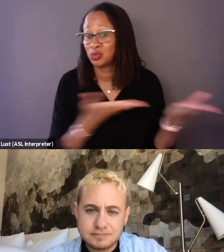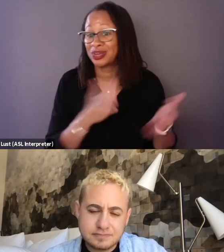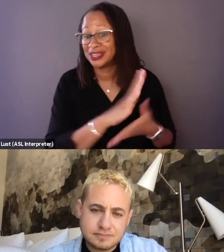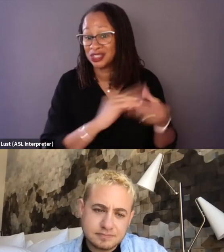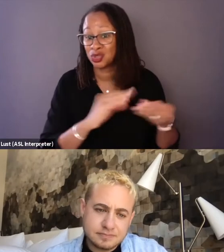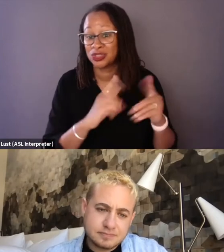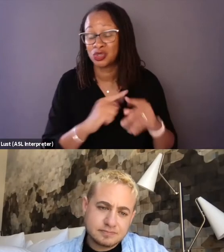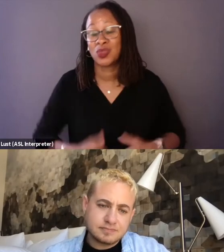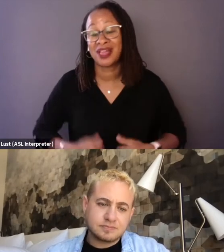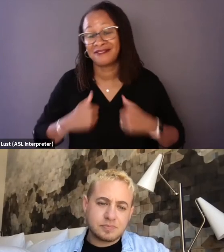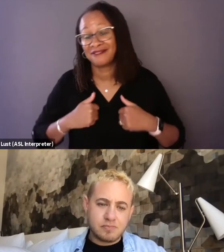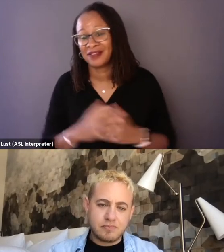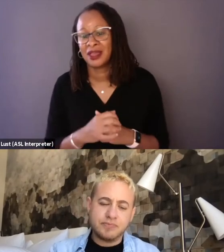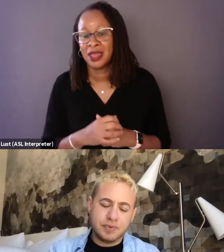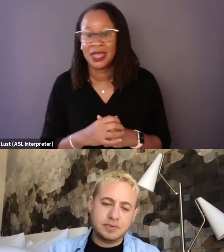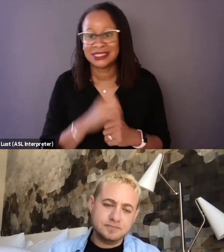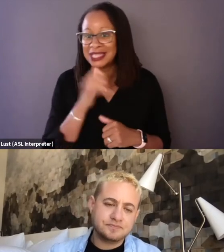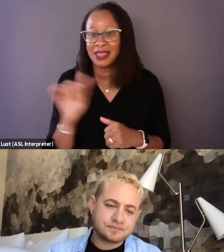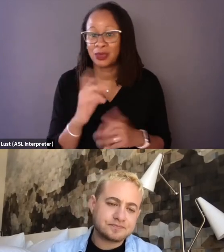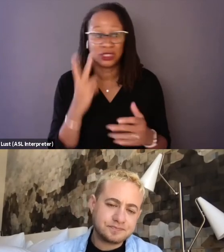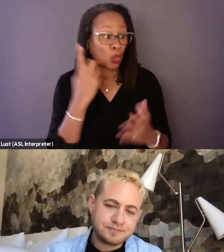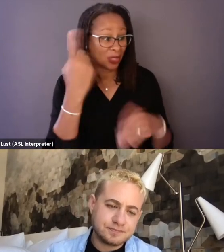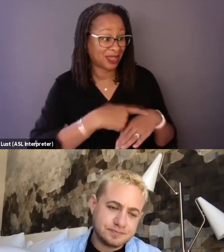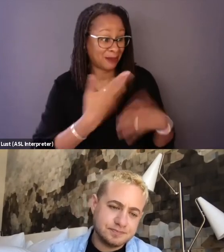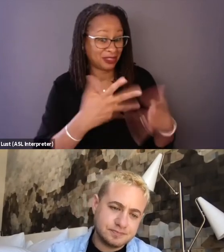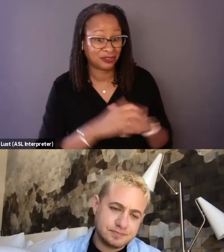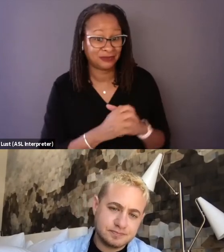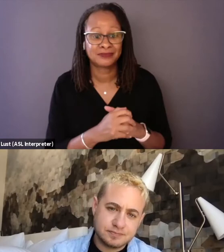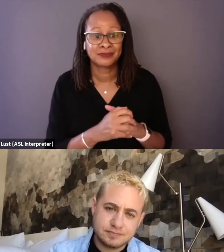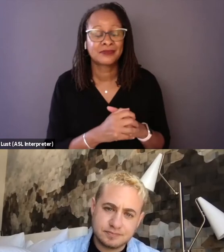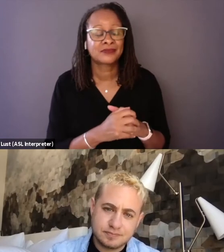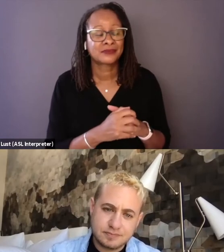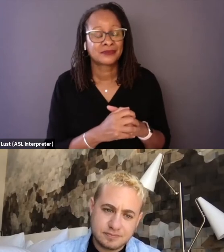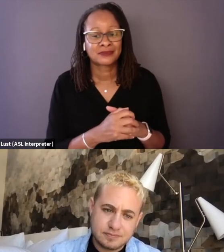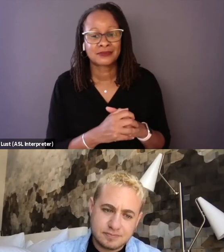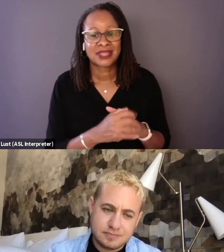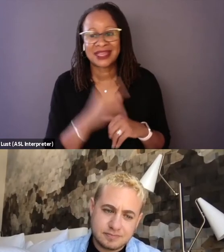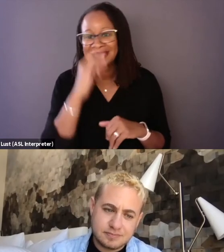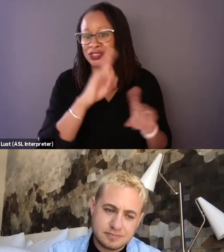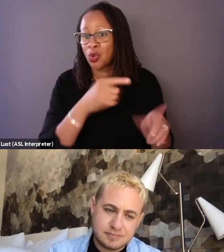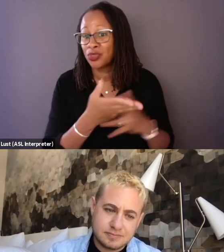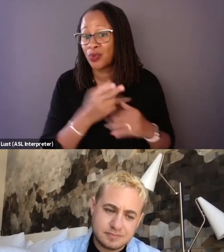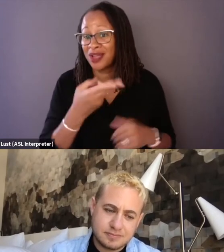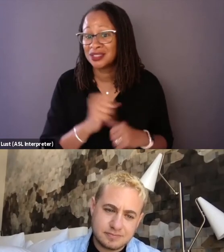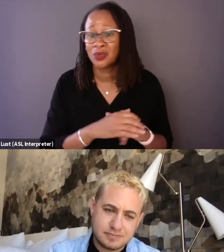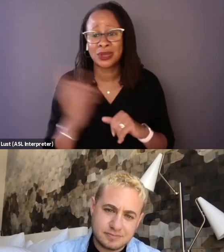because it wasn't like we went there once. Mm-hmm. These were kids going through high school, so we would go back a lot,